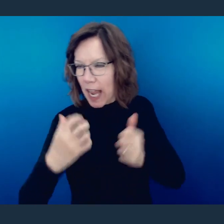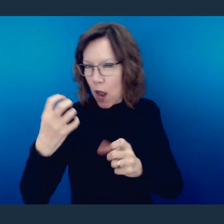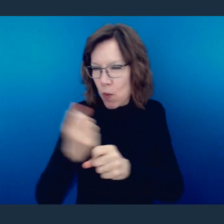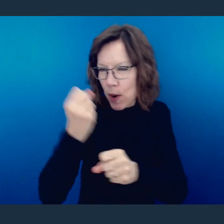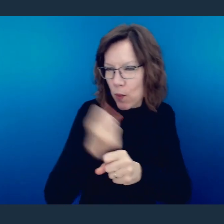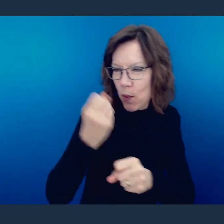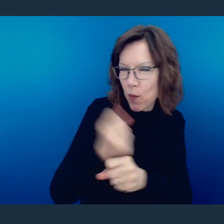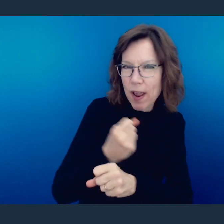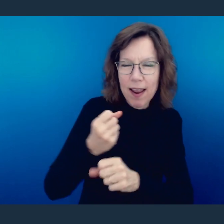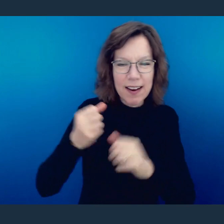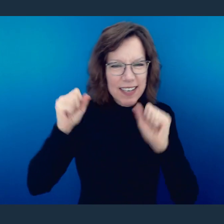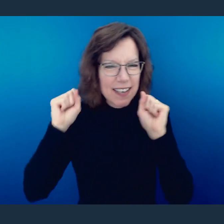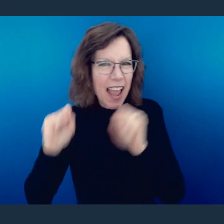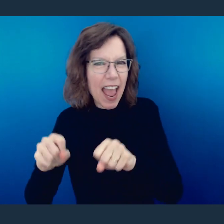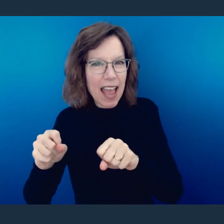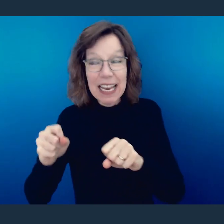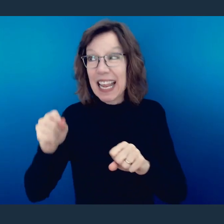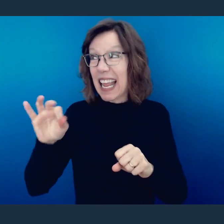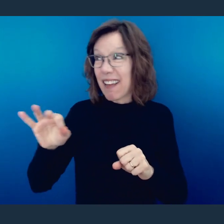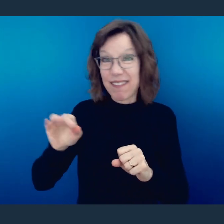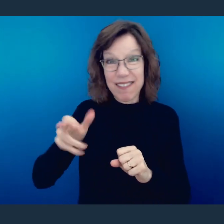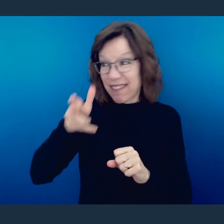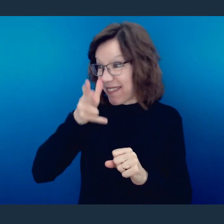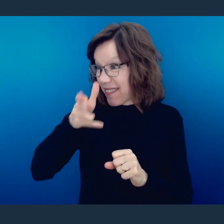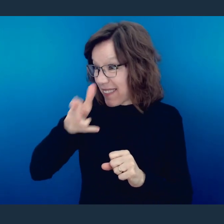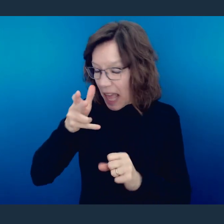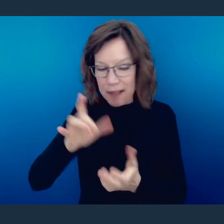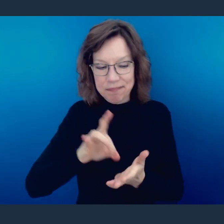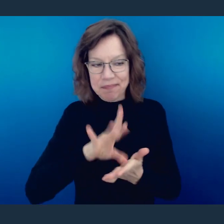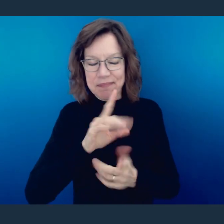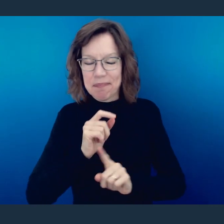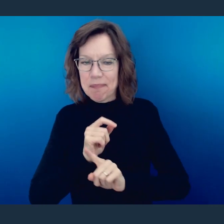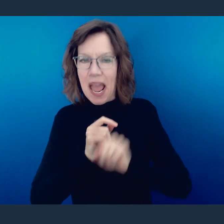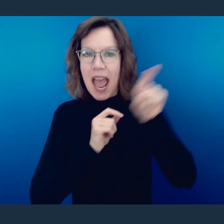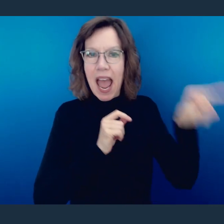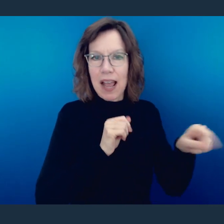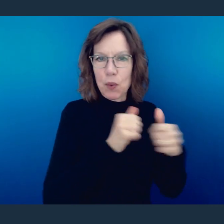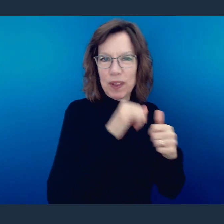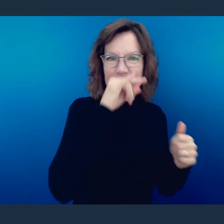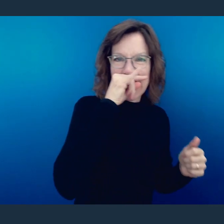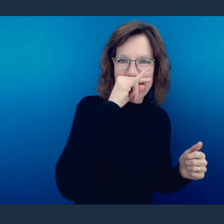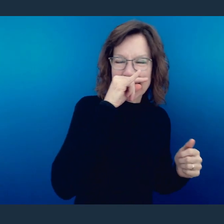you to win more often than you lost. Because otherwise, they would kick you off of the